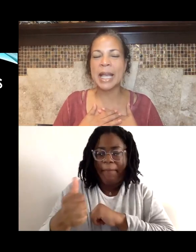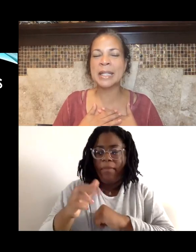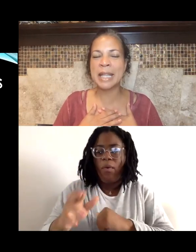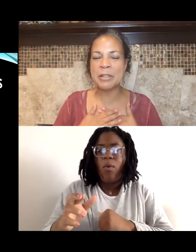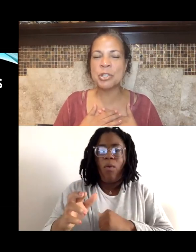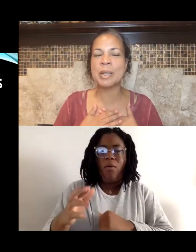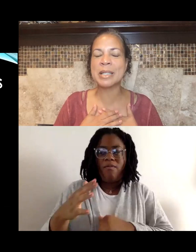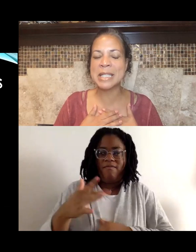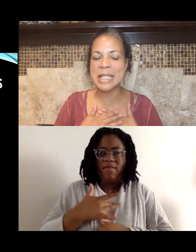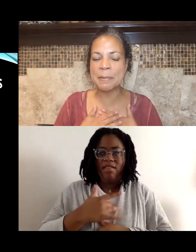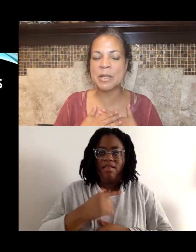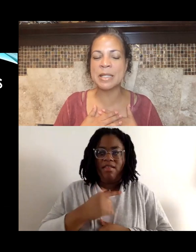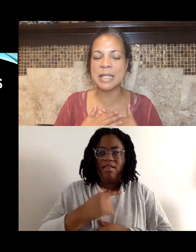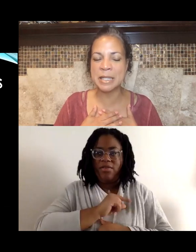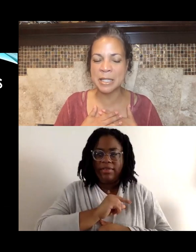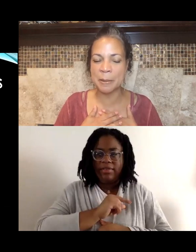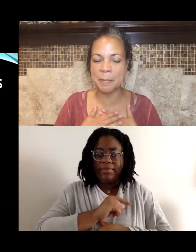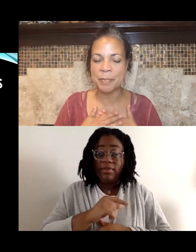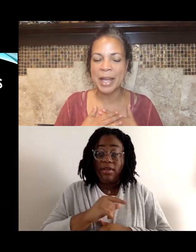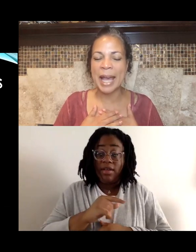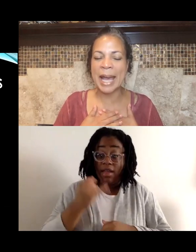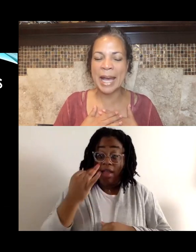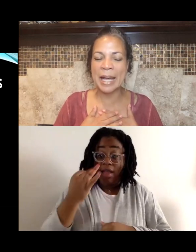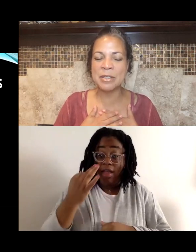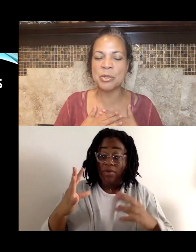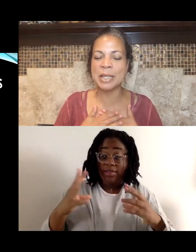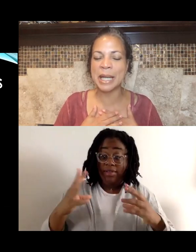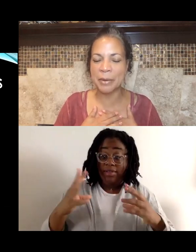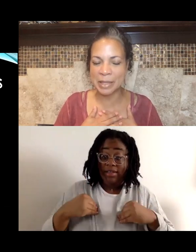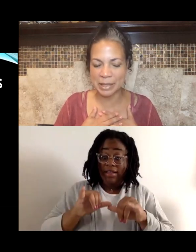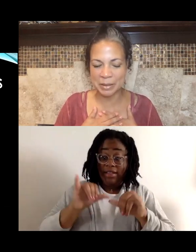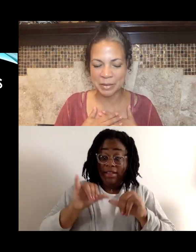Unless you accept the system as you inherited it,